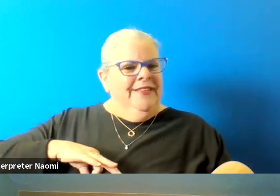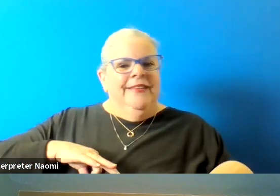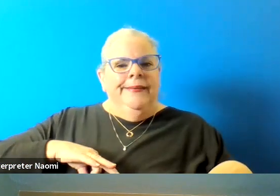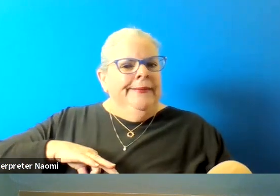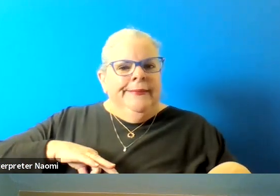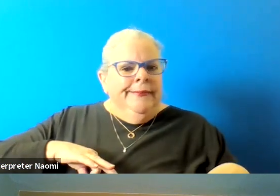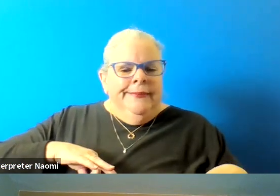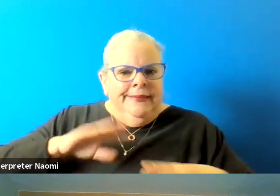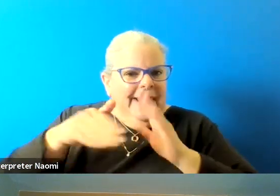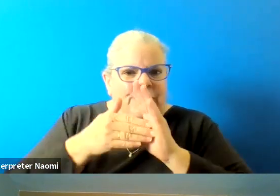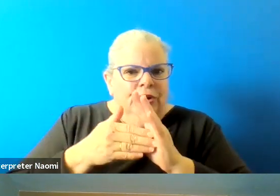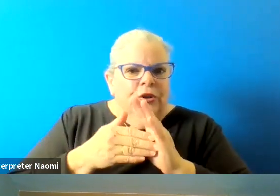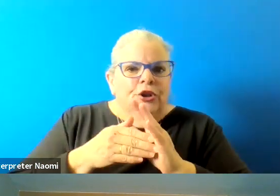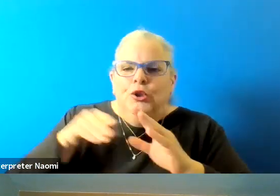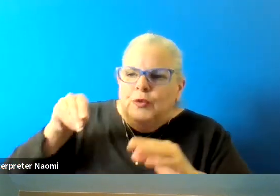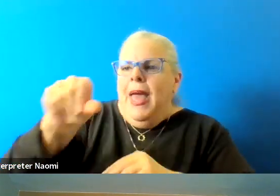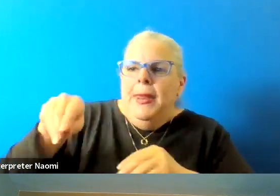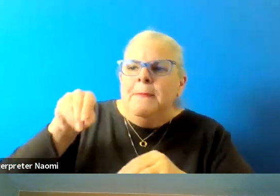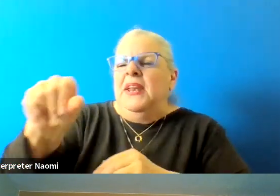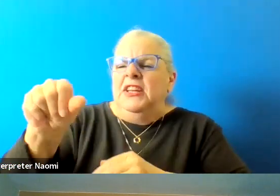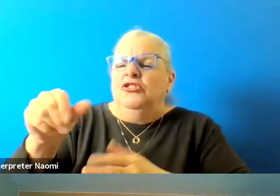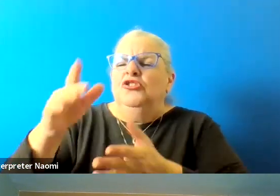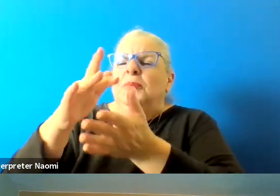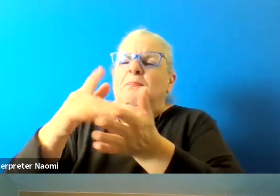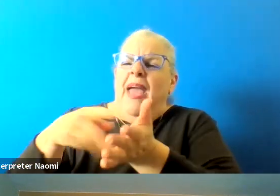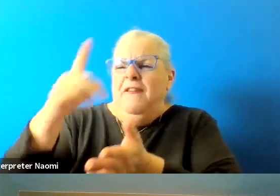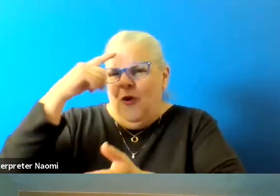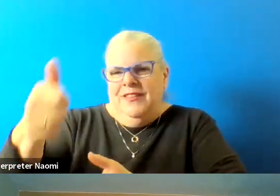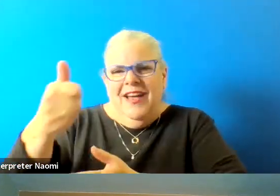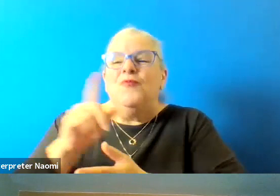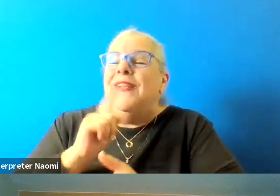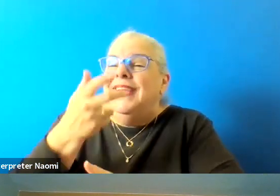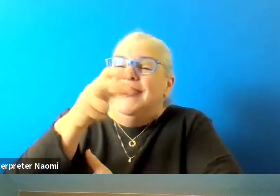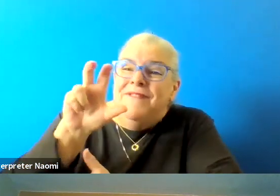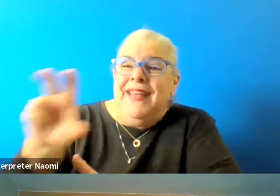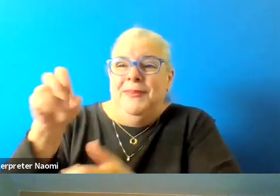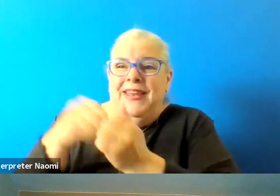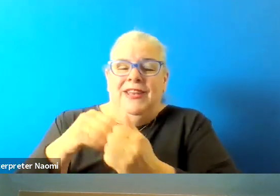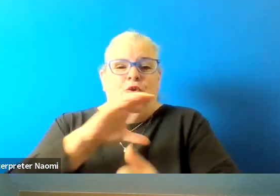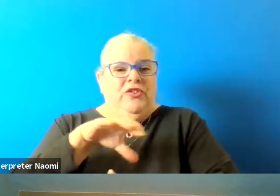and it should be paying for itself. It's an investment in your citizens, in your residents, in your community,